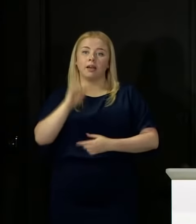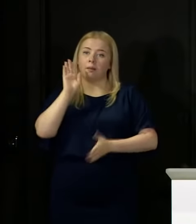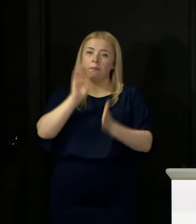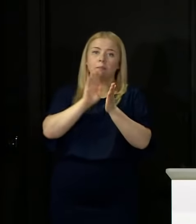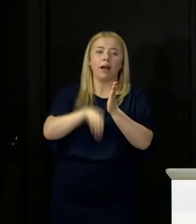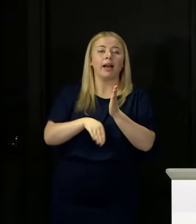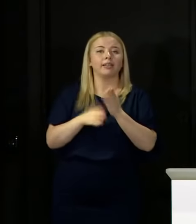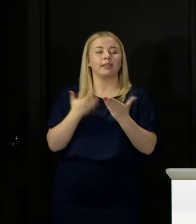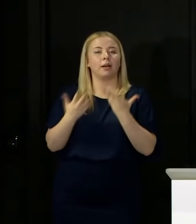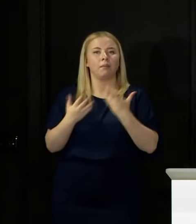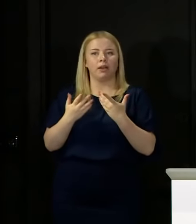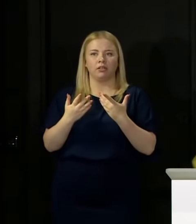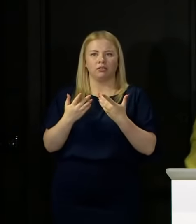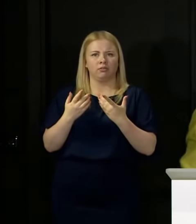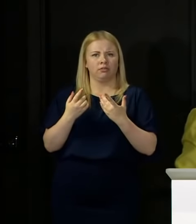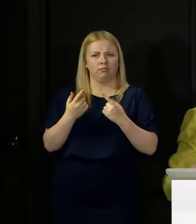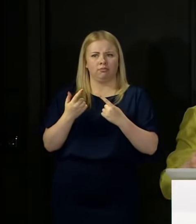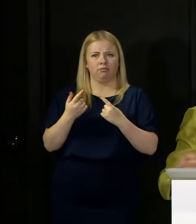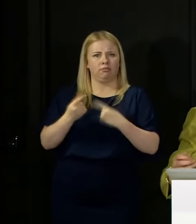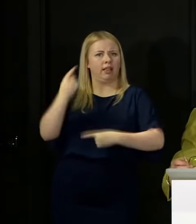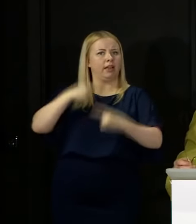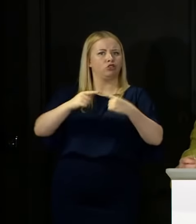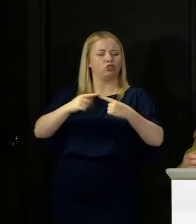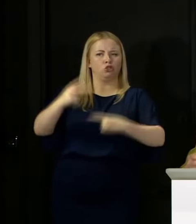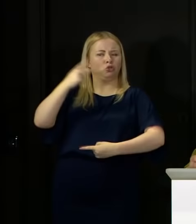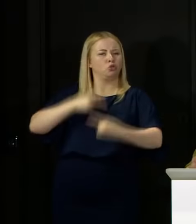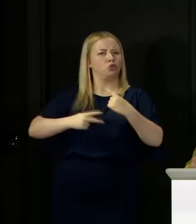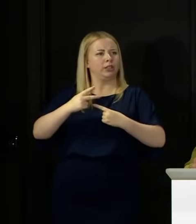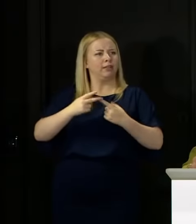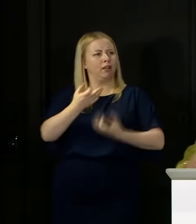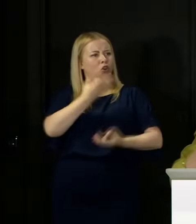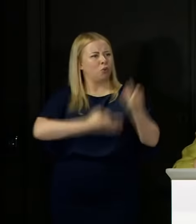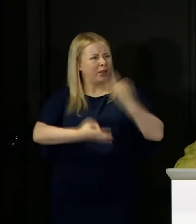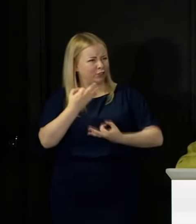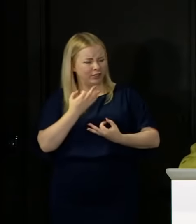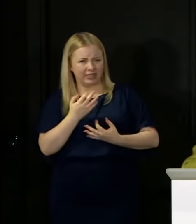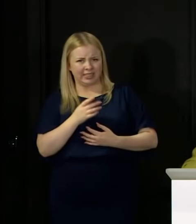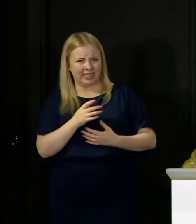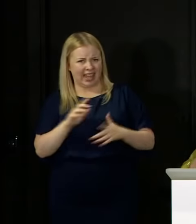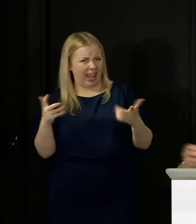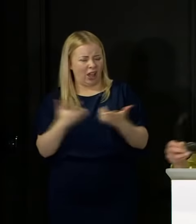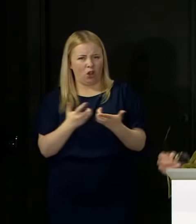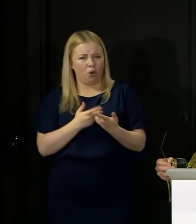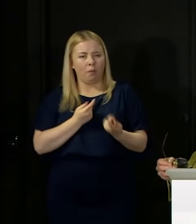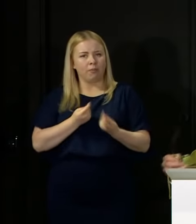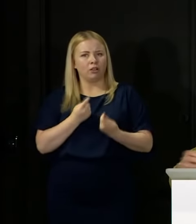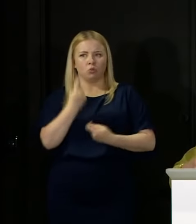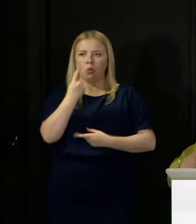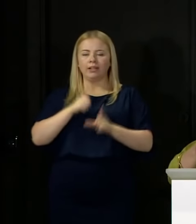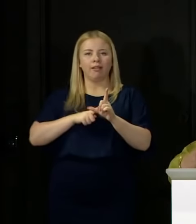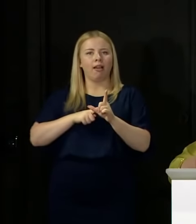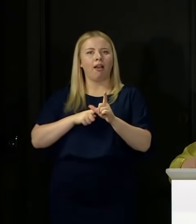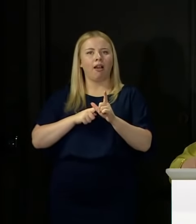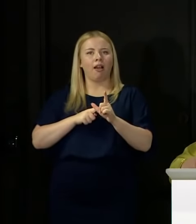of the questions we would have been getting here today, I think with some credibility, is 'how have you managed in one year to have that increase?'